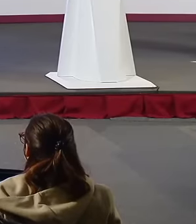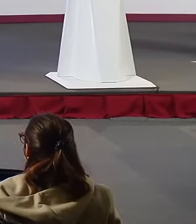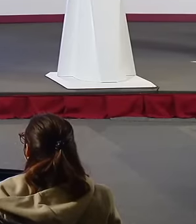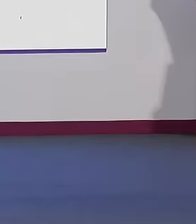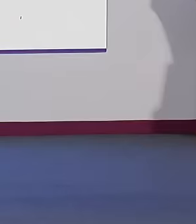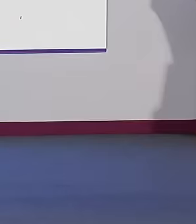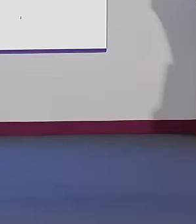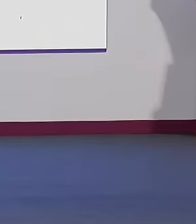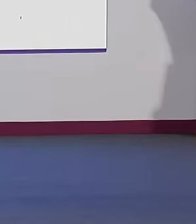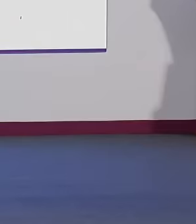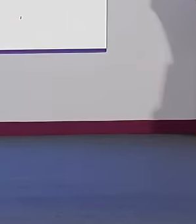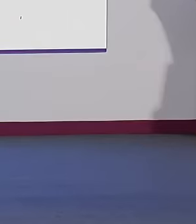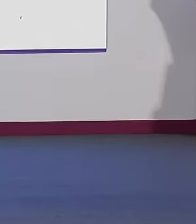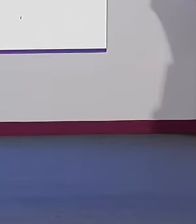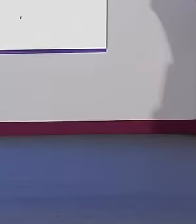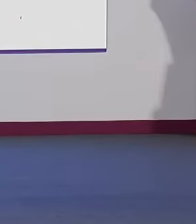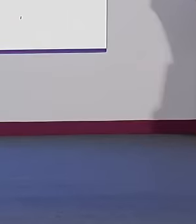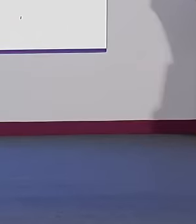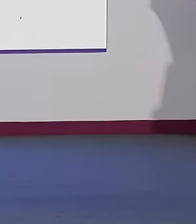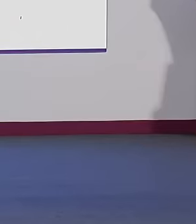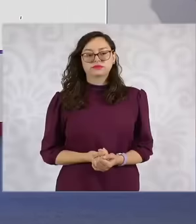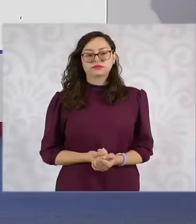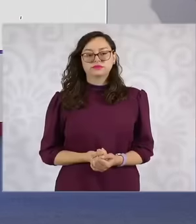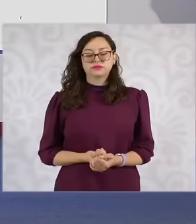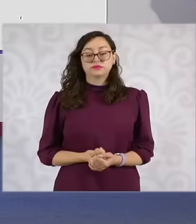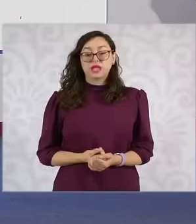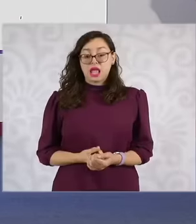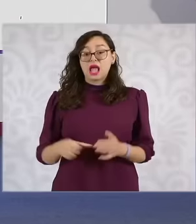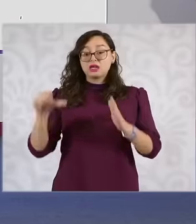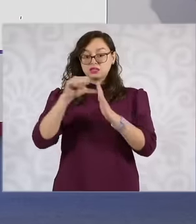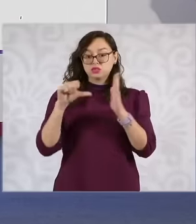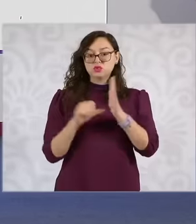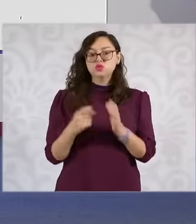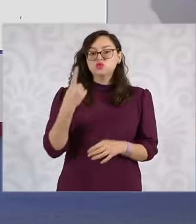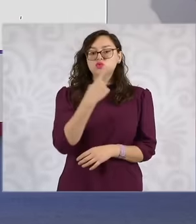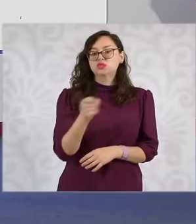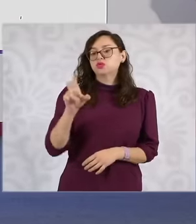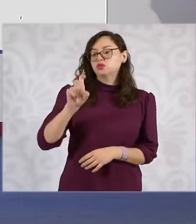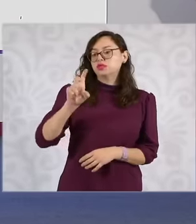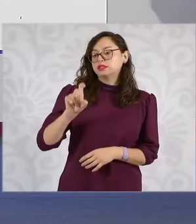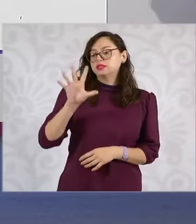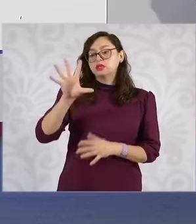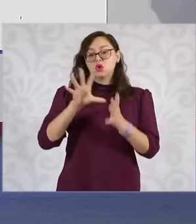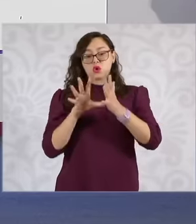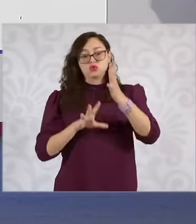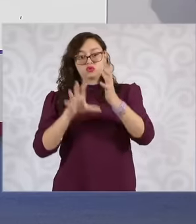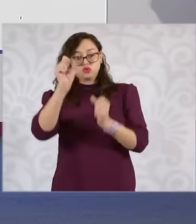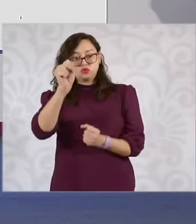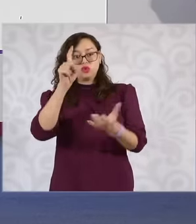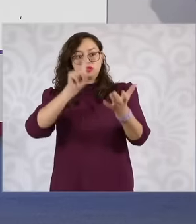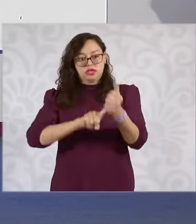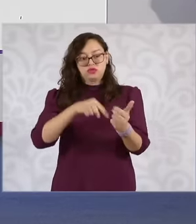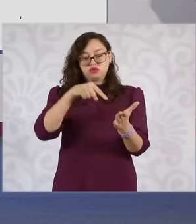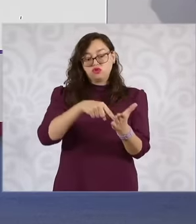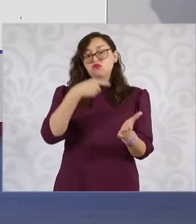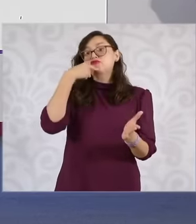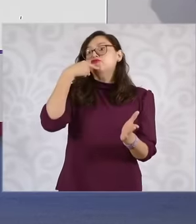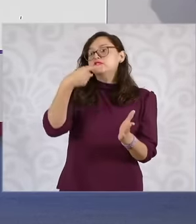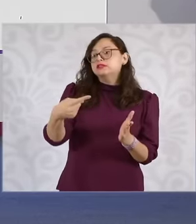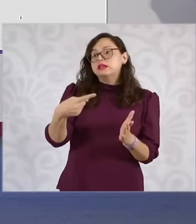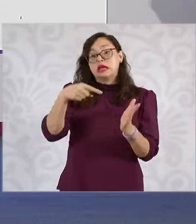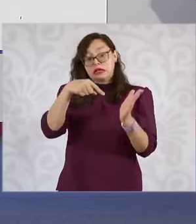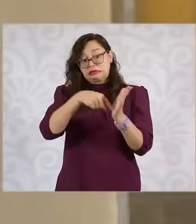the United Mexican States says What is the procedure to modify the Constitution,